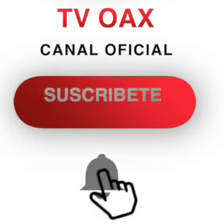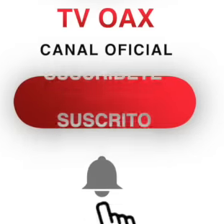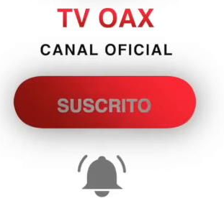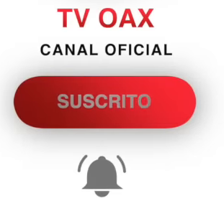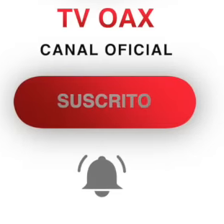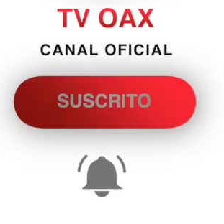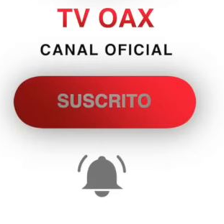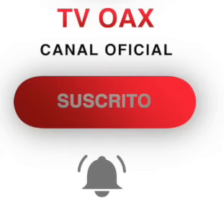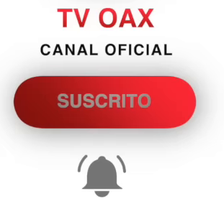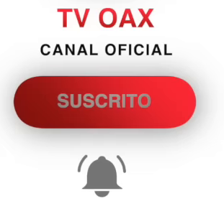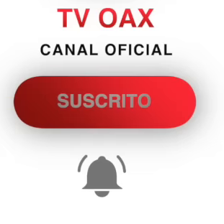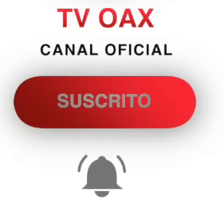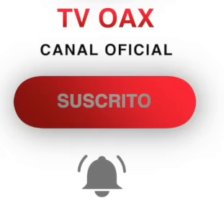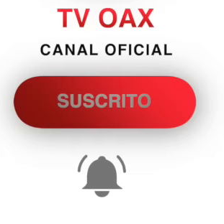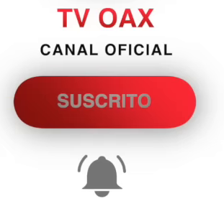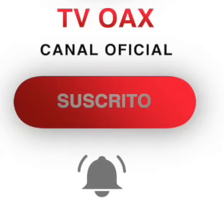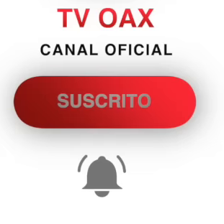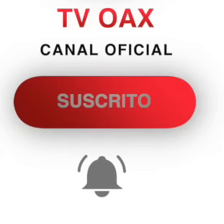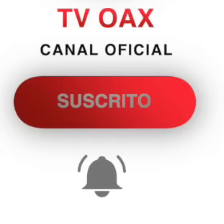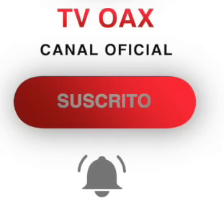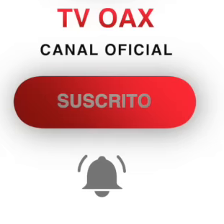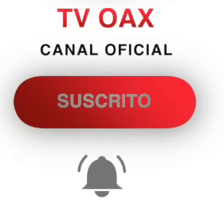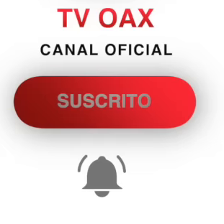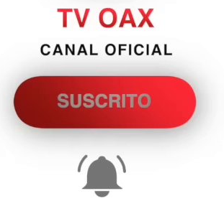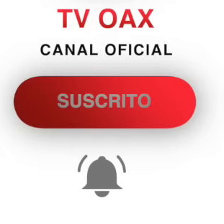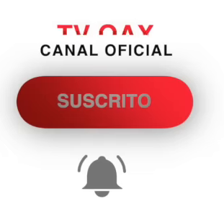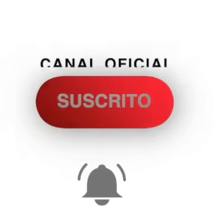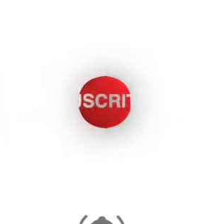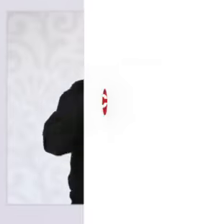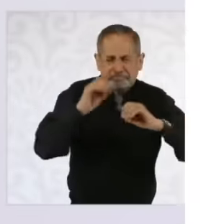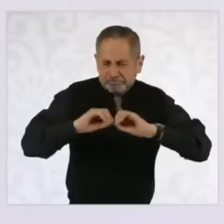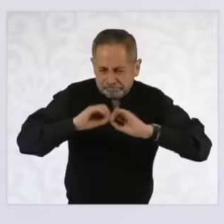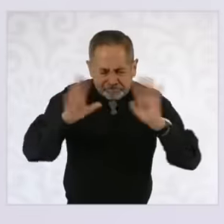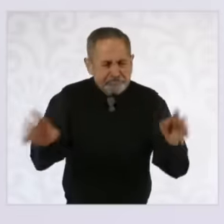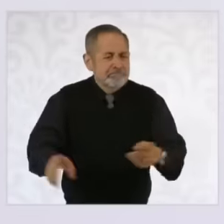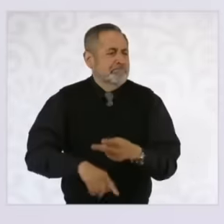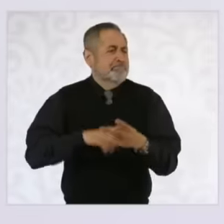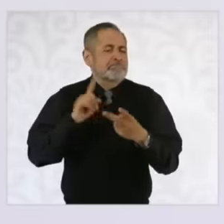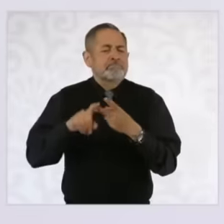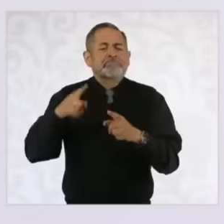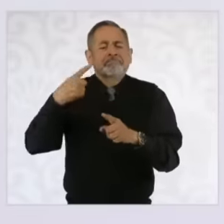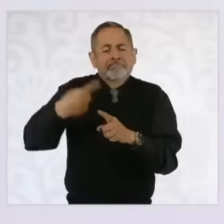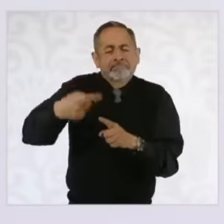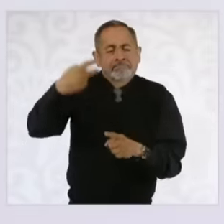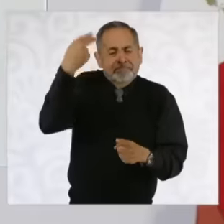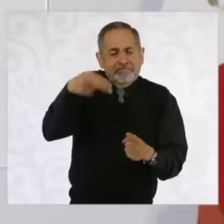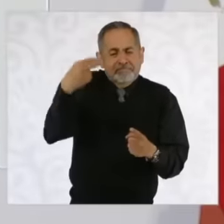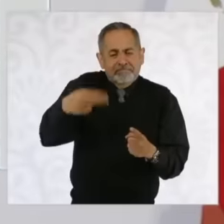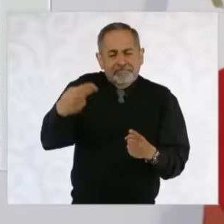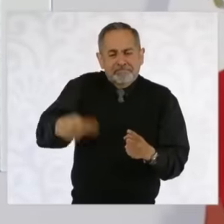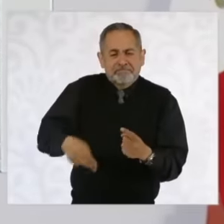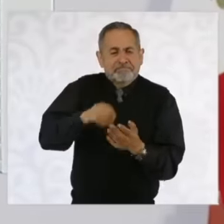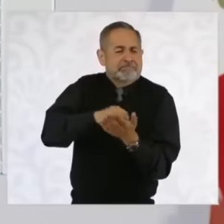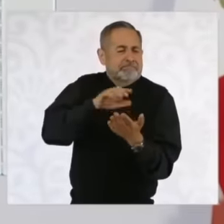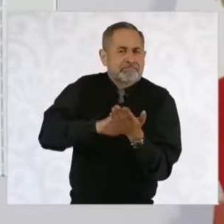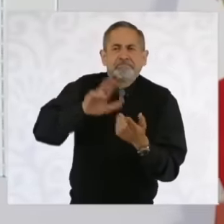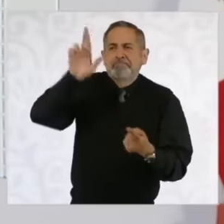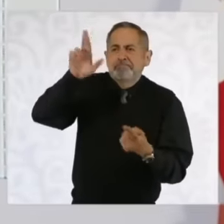process is very transparent. A call for applications will be opened, it will be announced Who registered Who passed